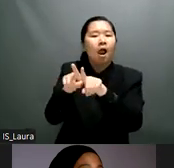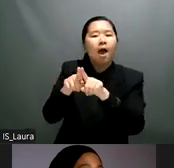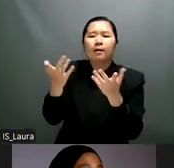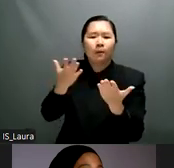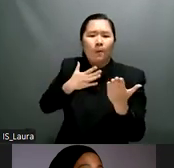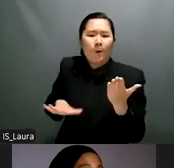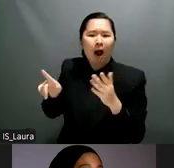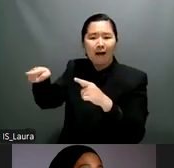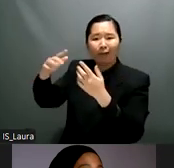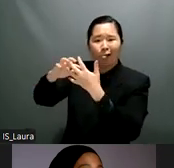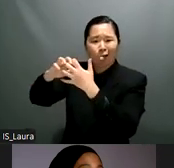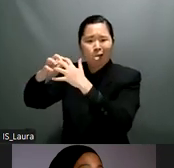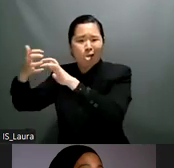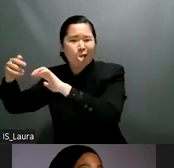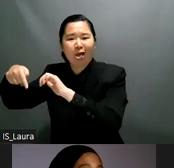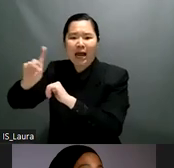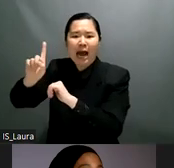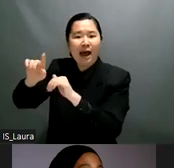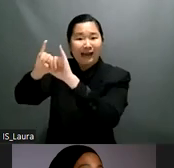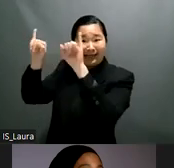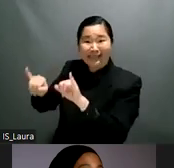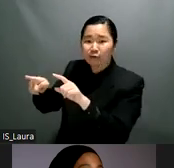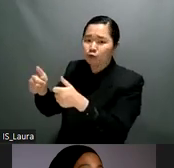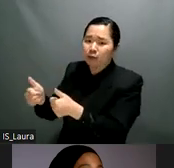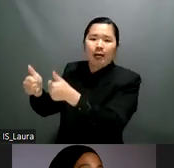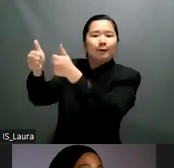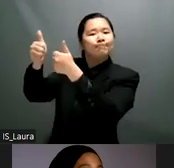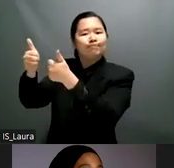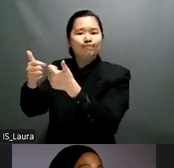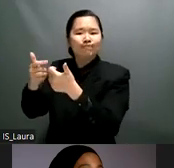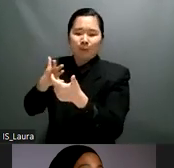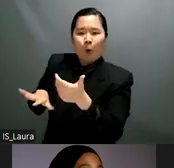drafting the guidelines it's been a pleasure so i now request um you know